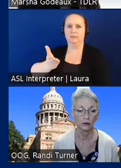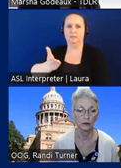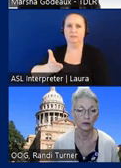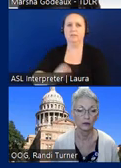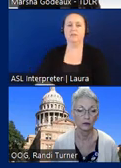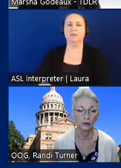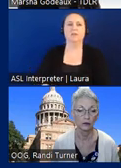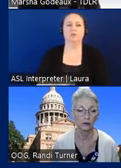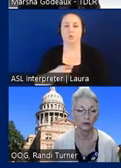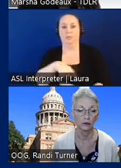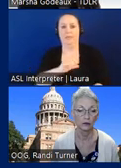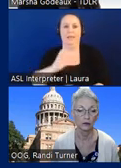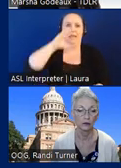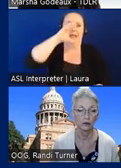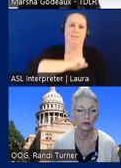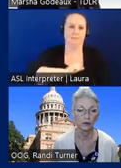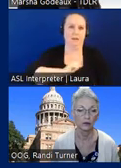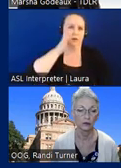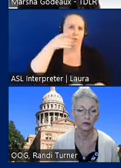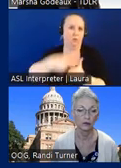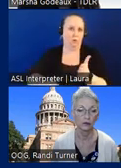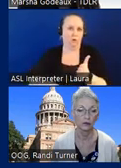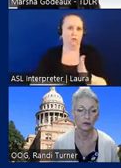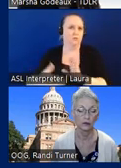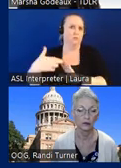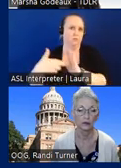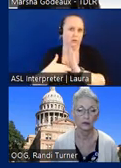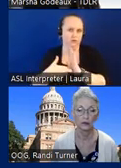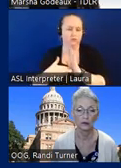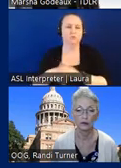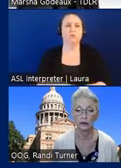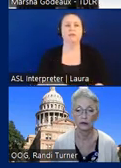they estimate it's going to cost when they register and then if it changes they have